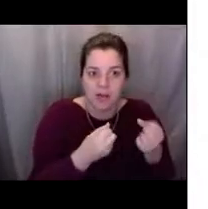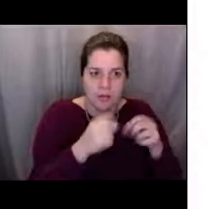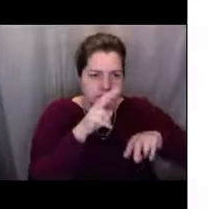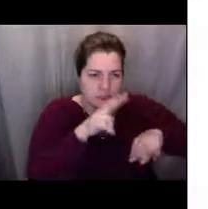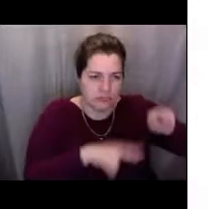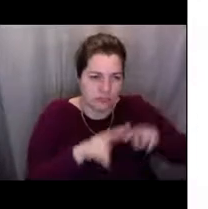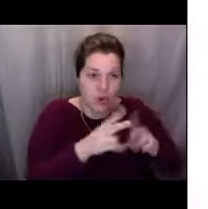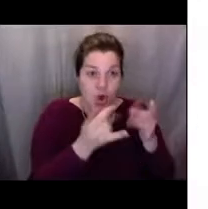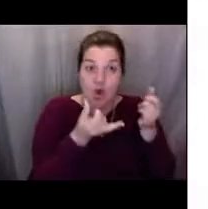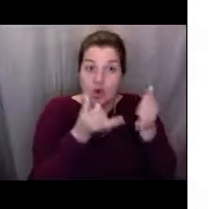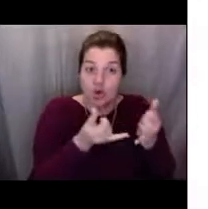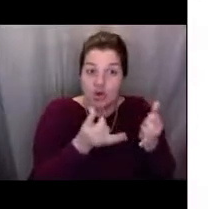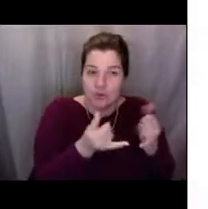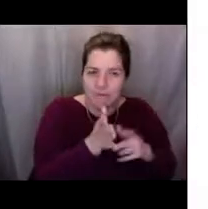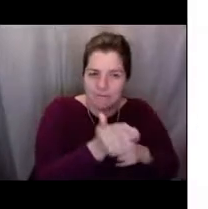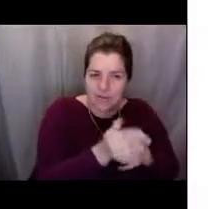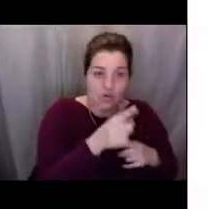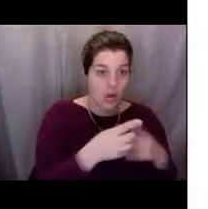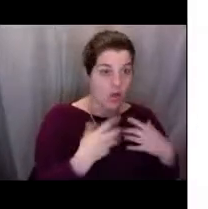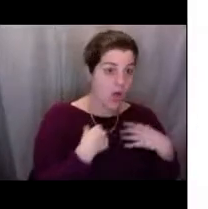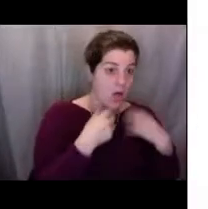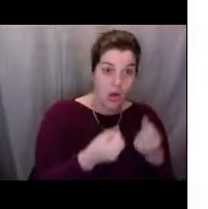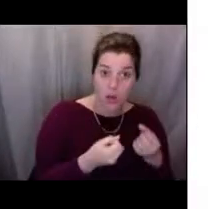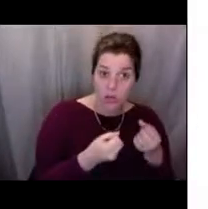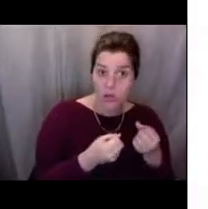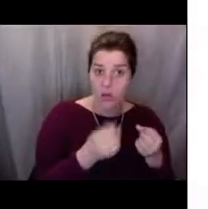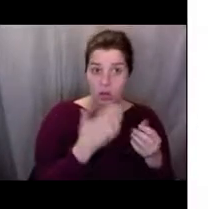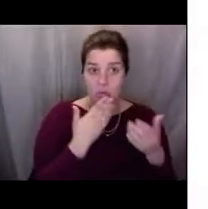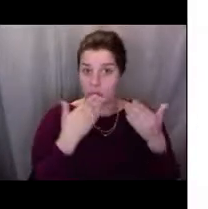All right and they use that data to inform the management,